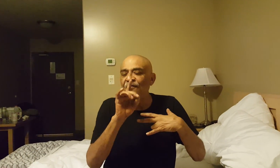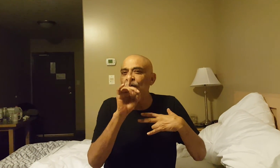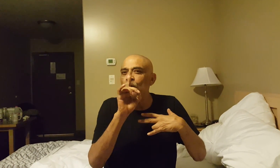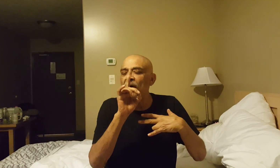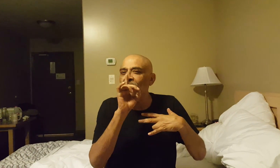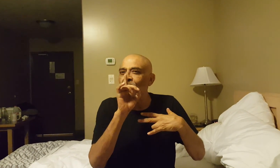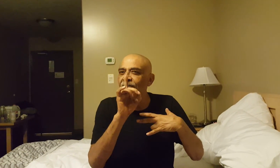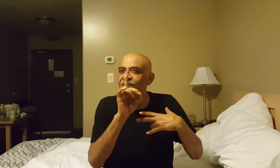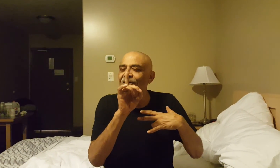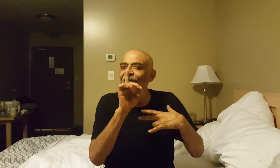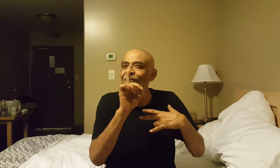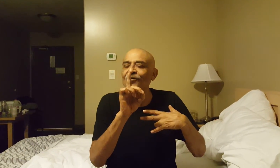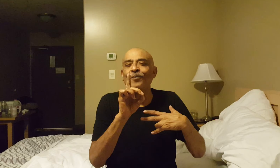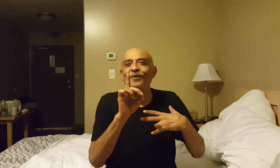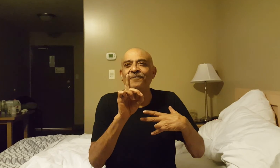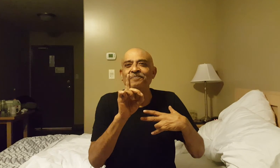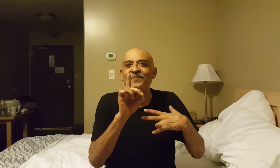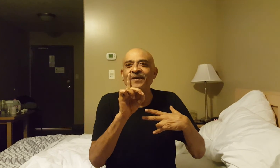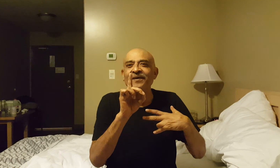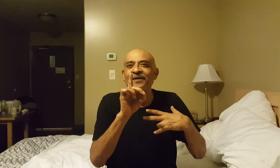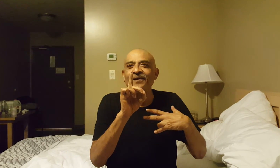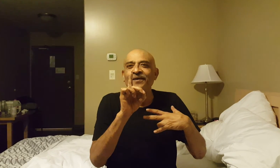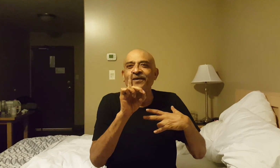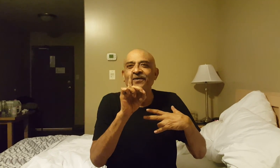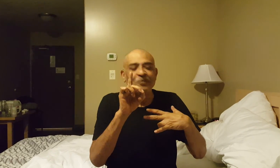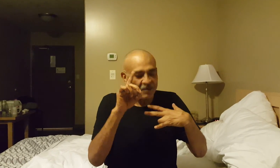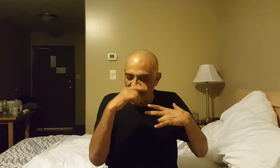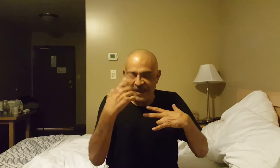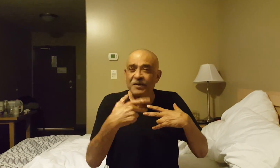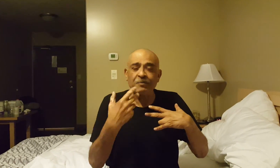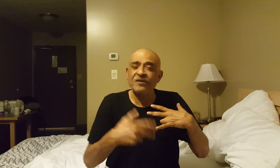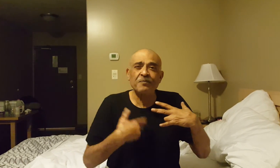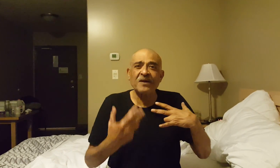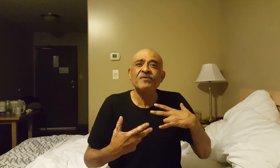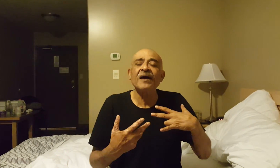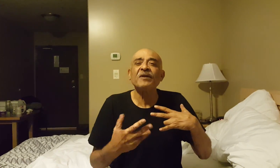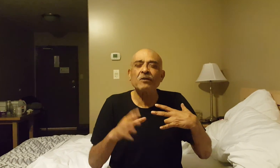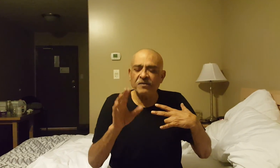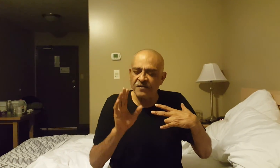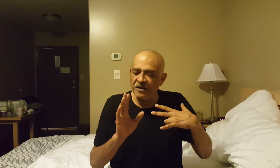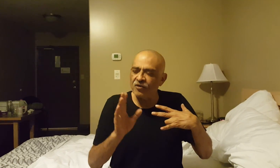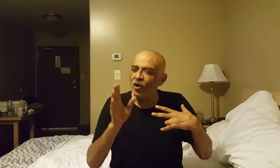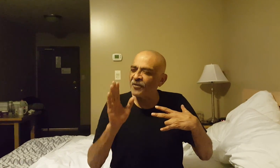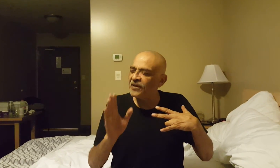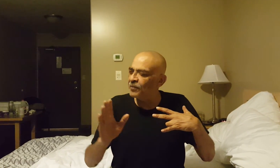you are constantly on top, but by habit because it becomes a habit, constantly on top of keeping